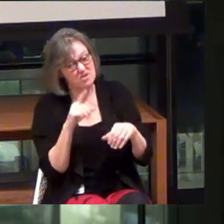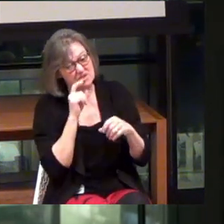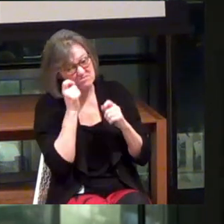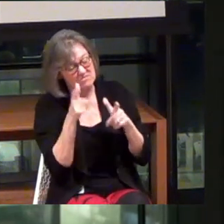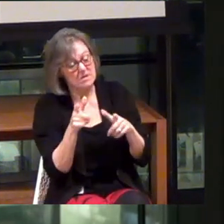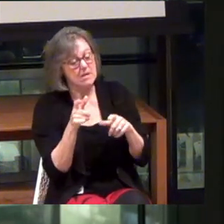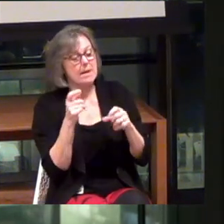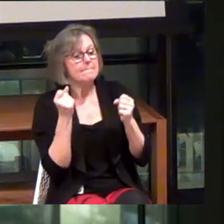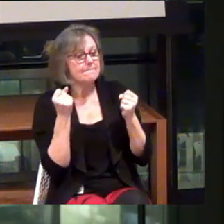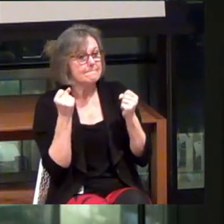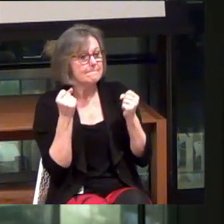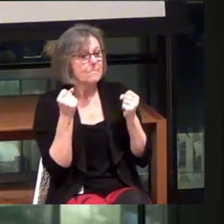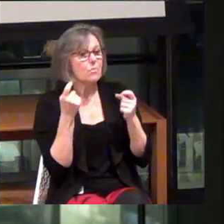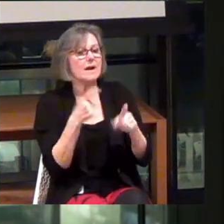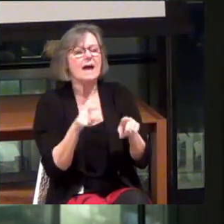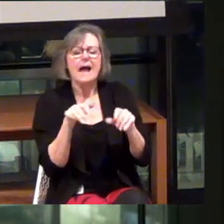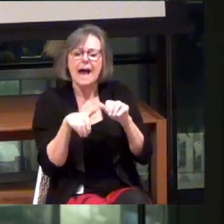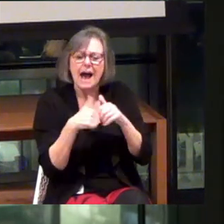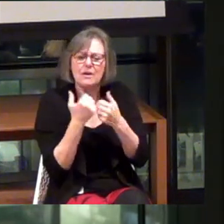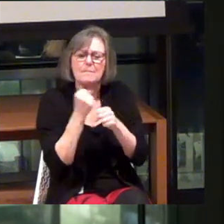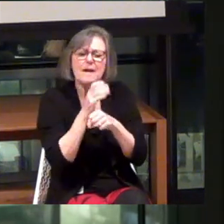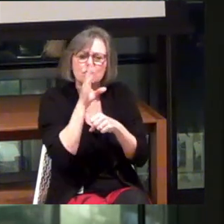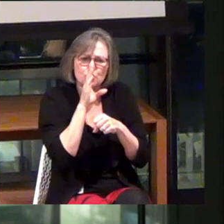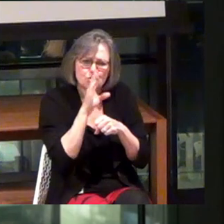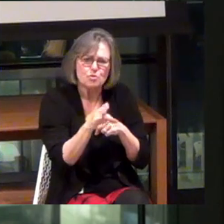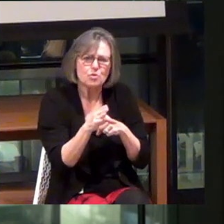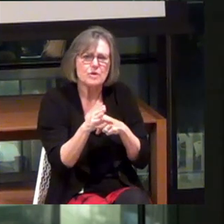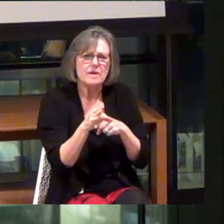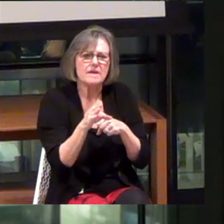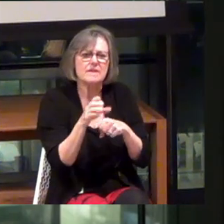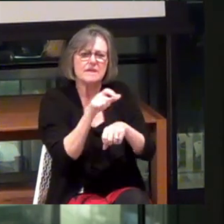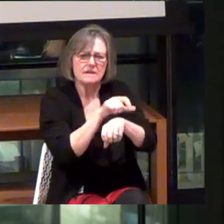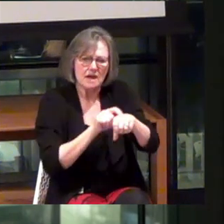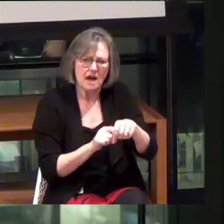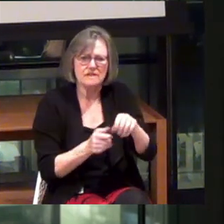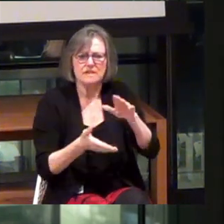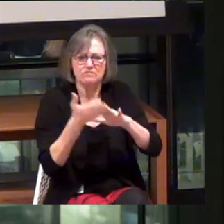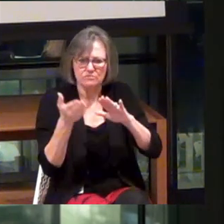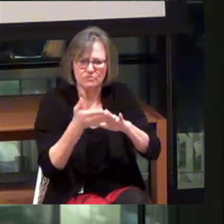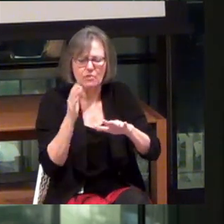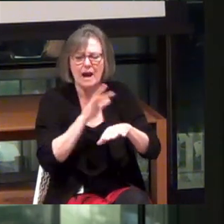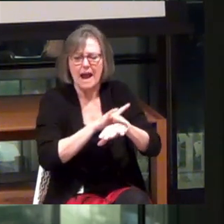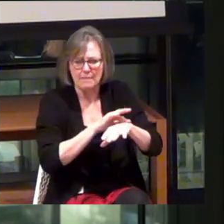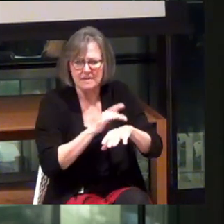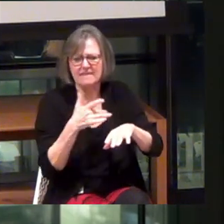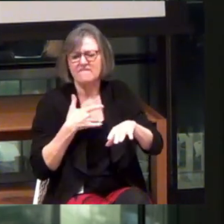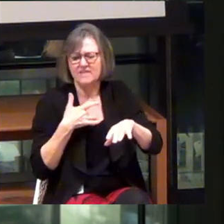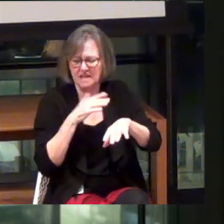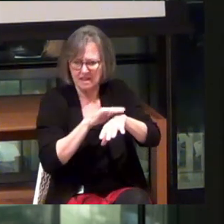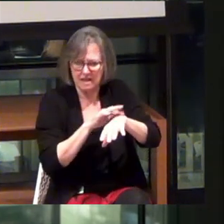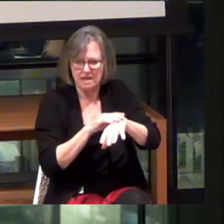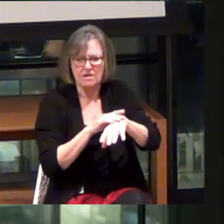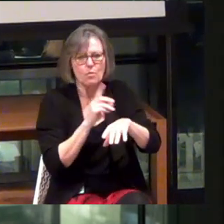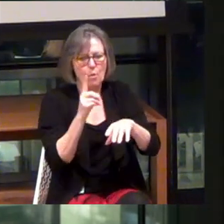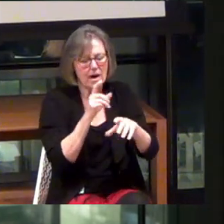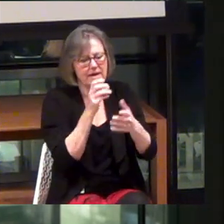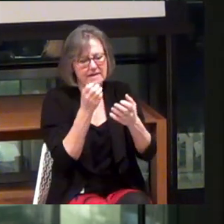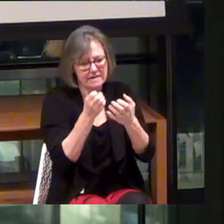But a lot of what's going on is... How do we make sure that we get device interoperability for haptics and feeling from one device to another.